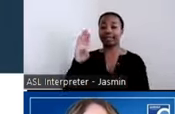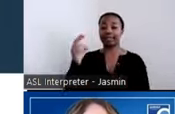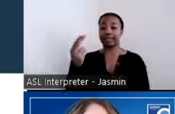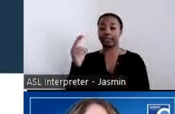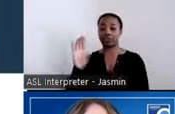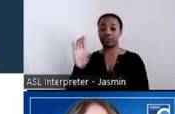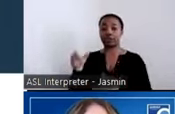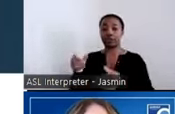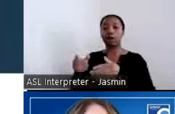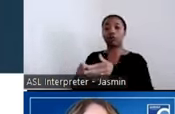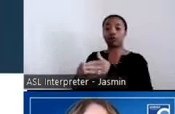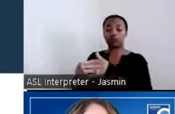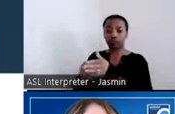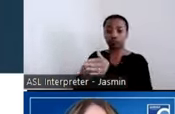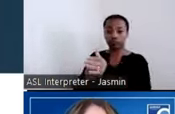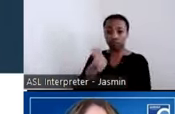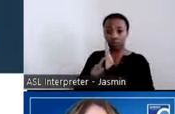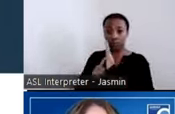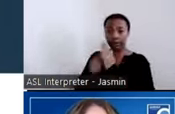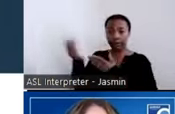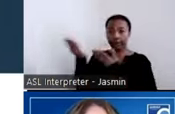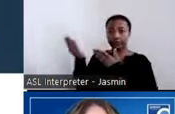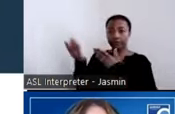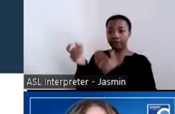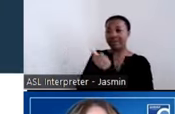mental health or substance use regardless of their ability to pay.